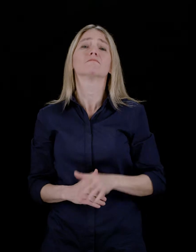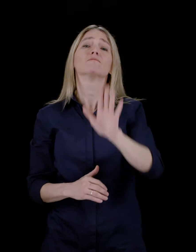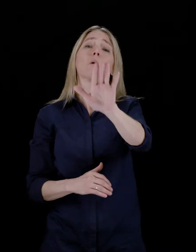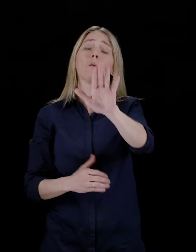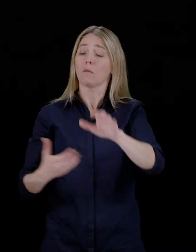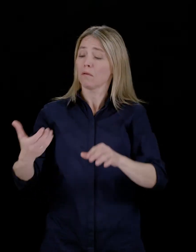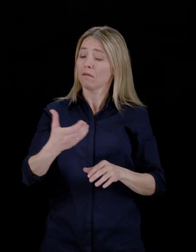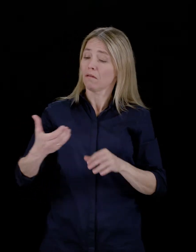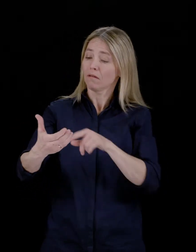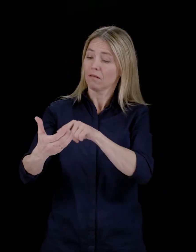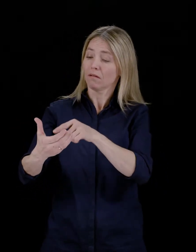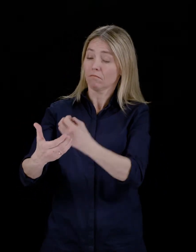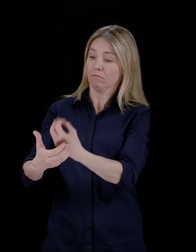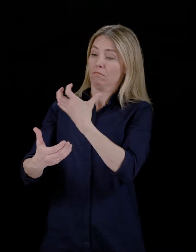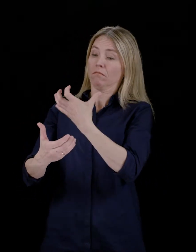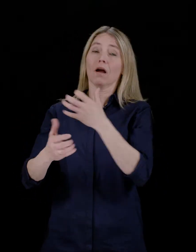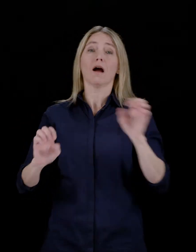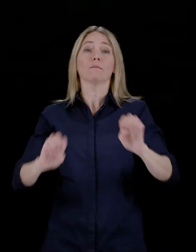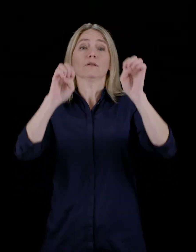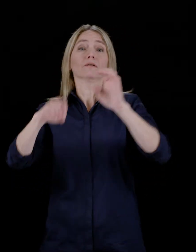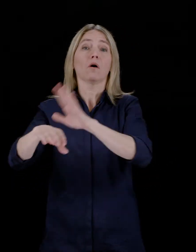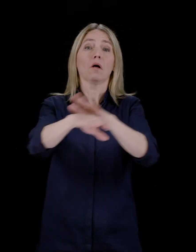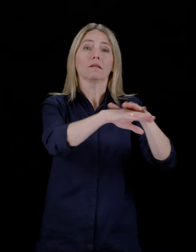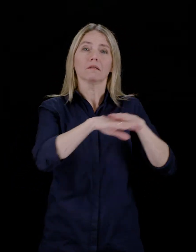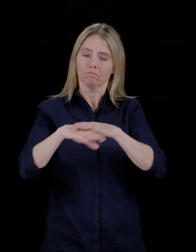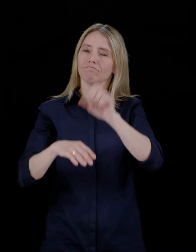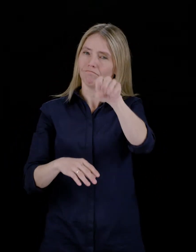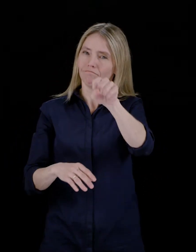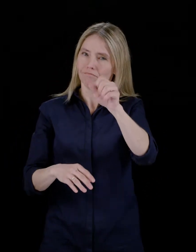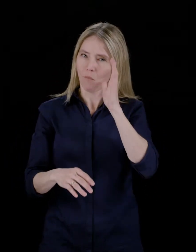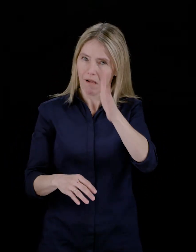alert issued by the alert issuing authority of that area.